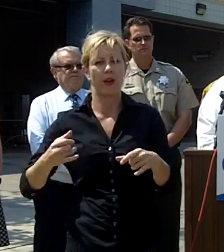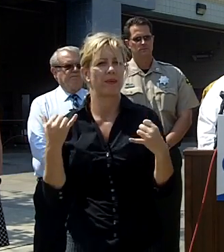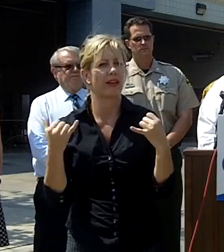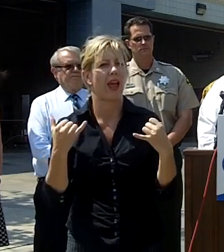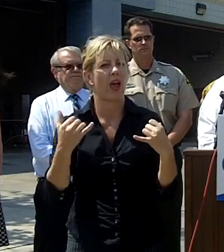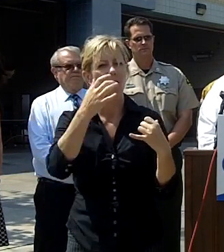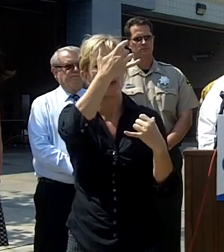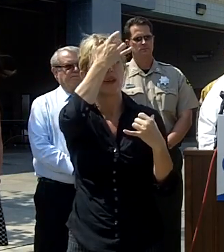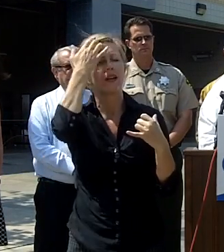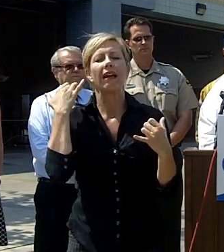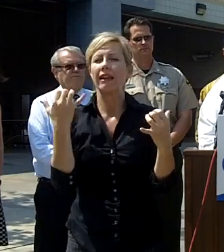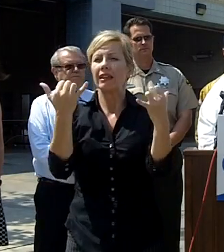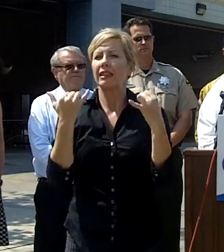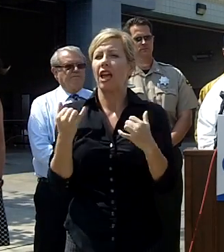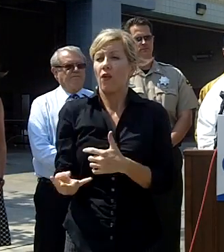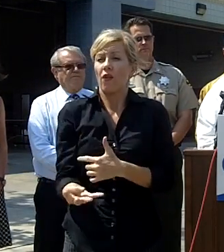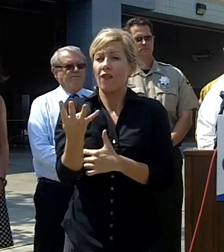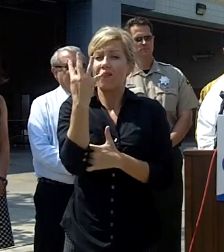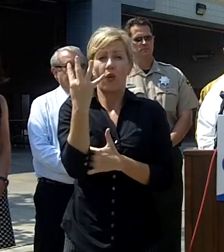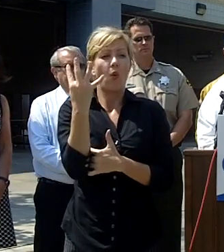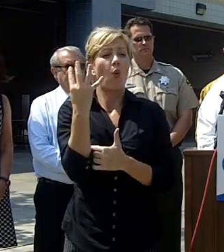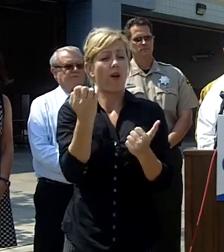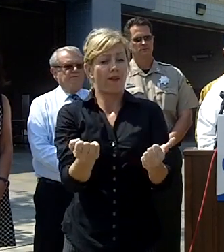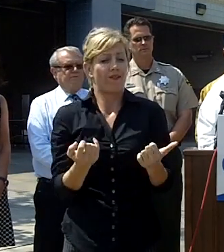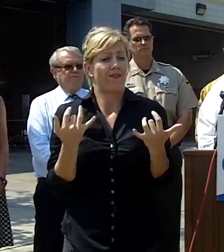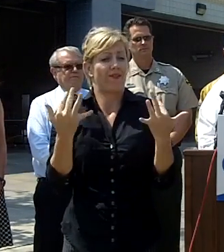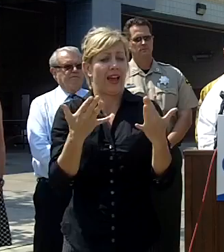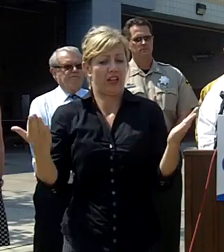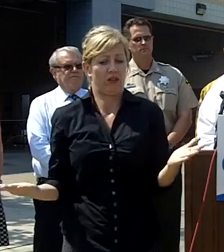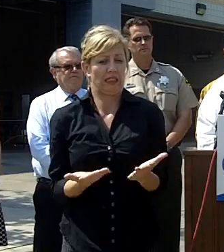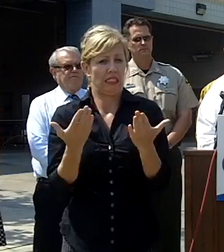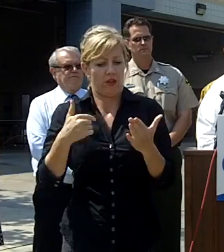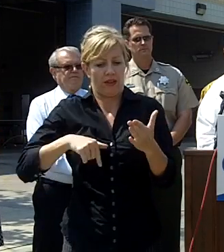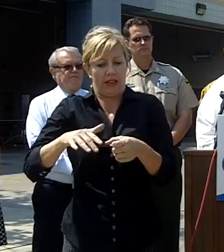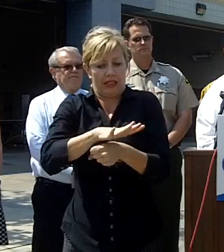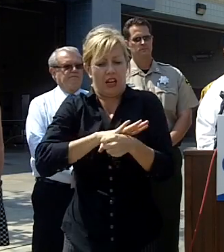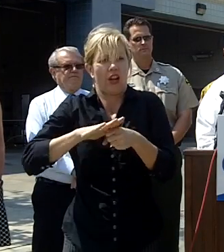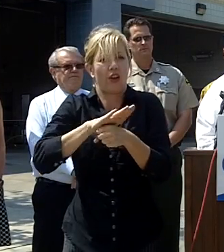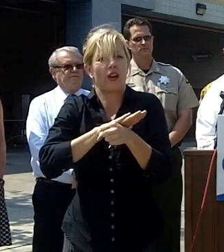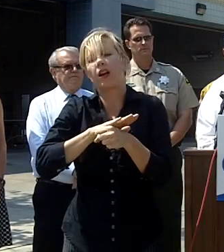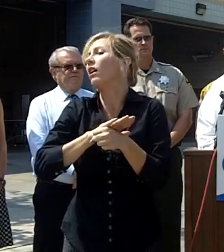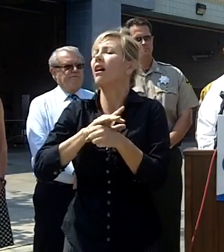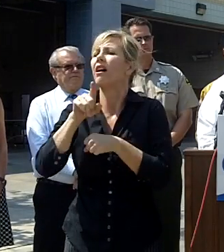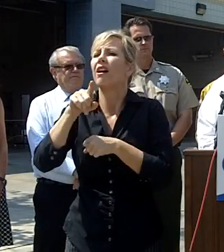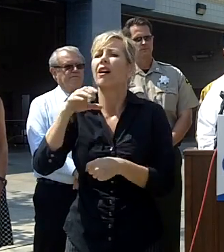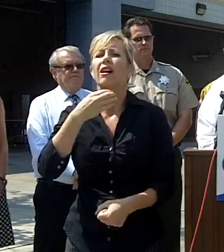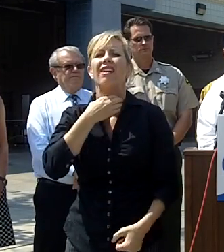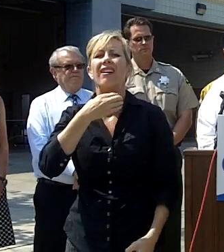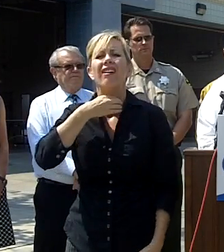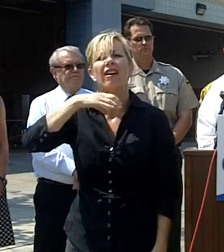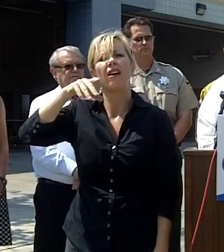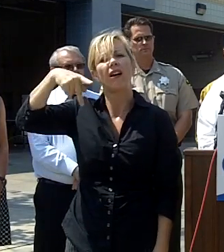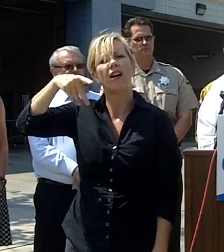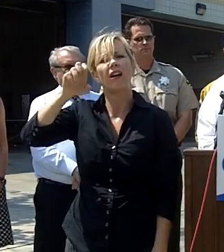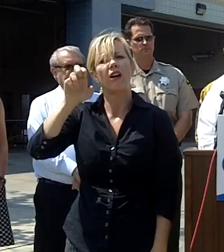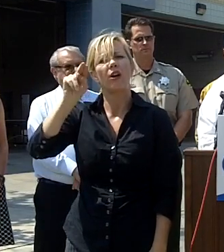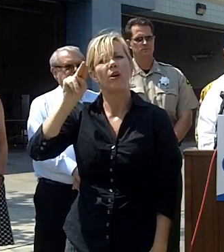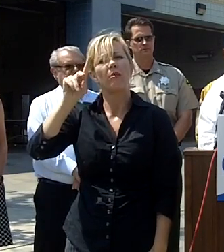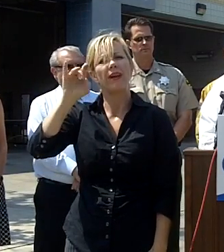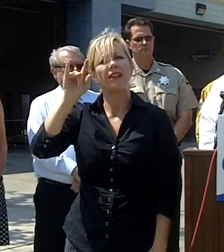four fires going in my district the Pendleton fire is the largest about 1,800 acres this is